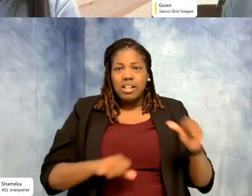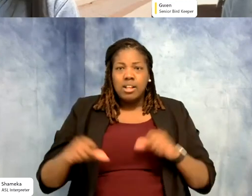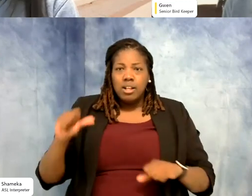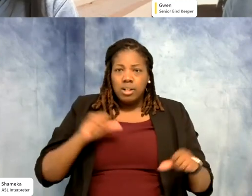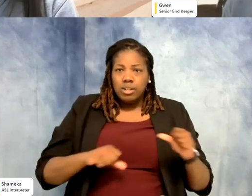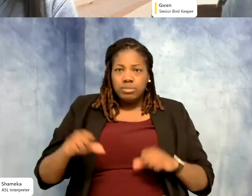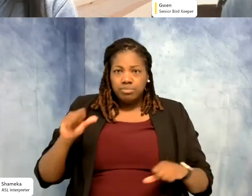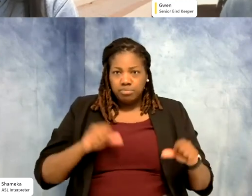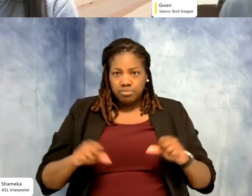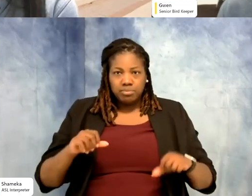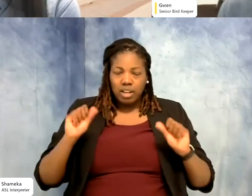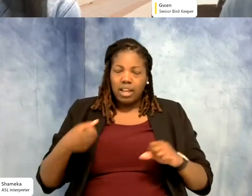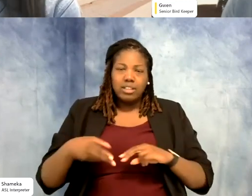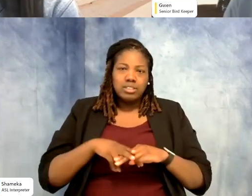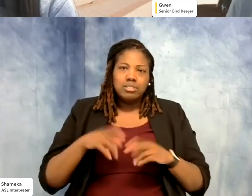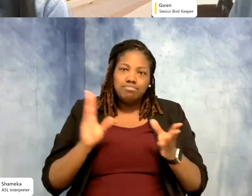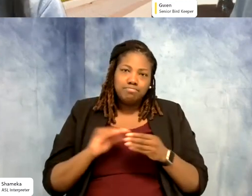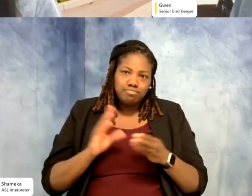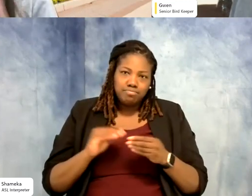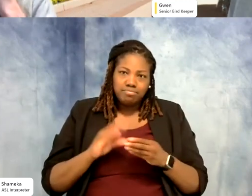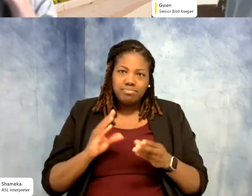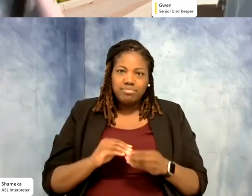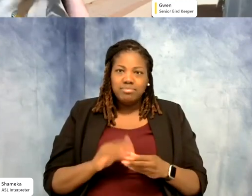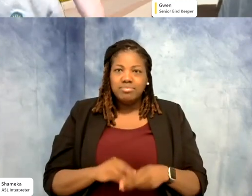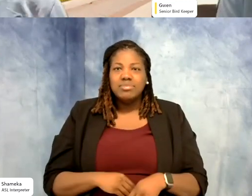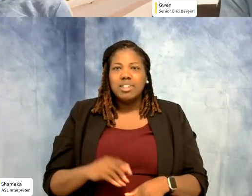I mean, I can sit here all day, but I do, you know, I am a zookeeper I got stuff to do too.